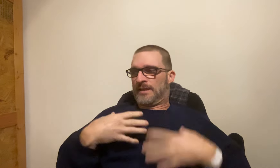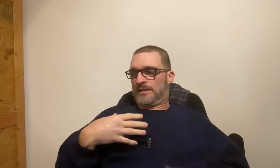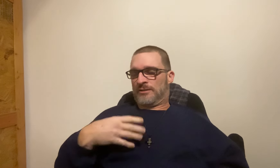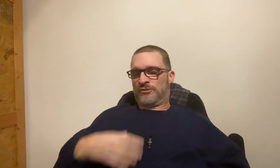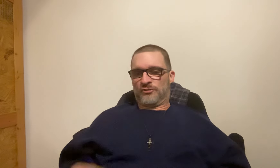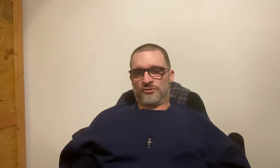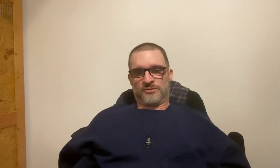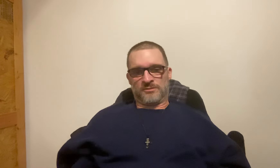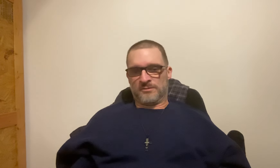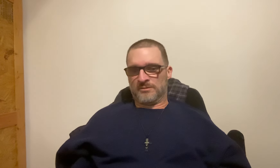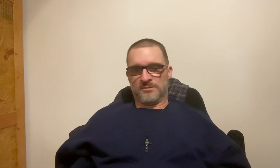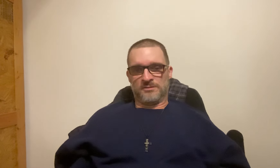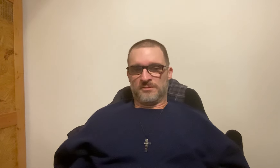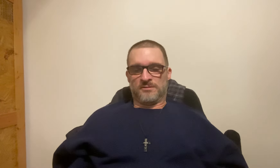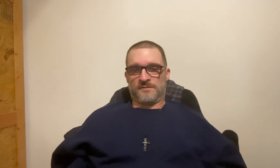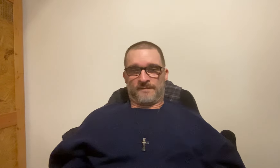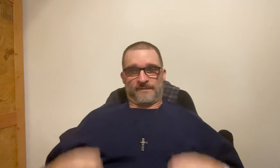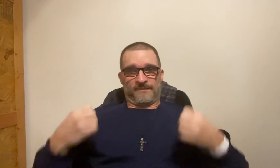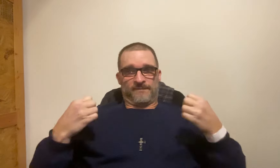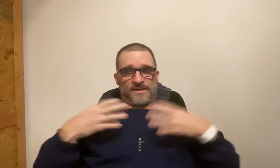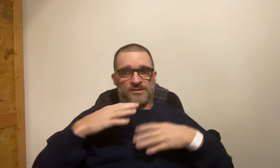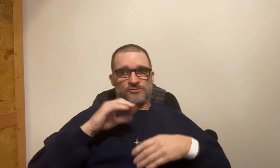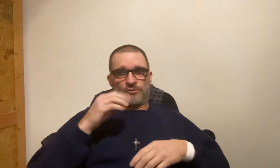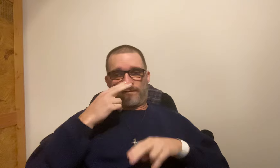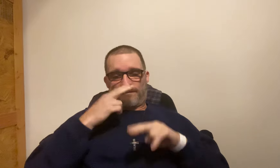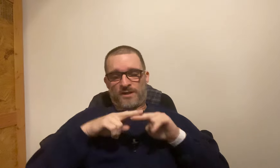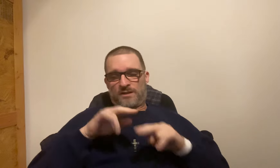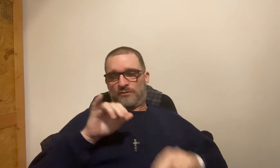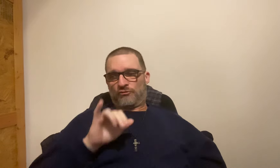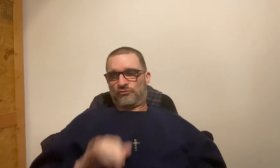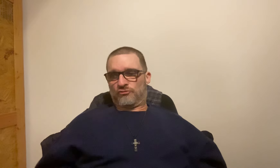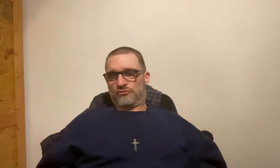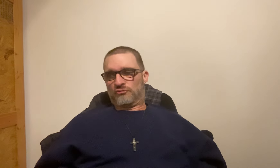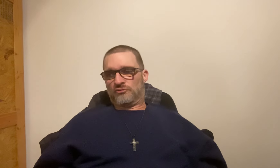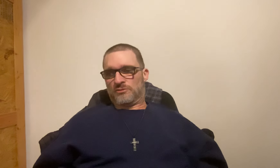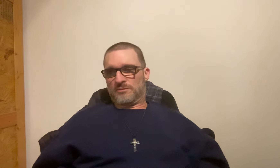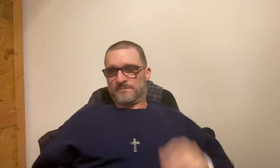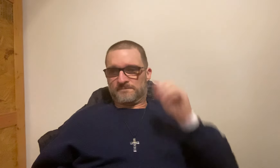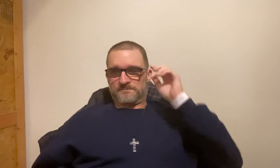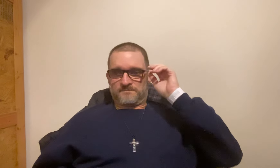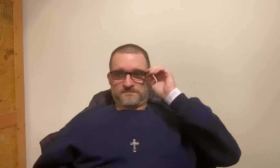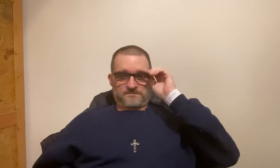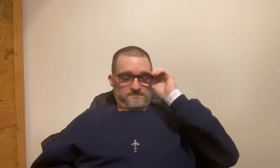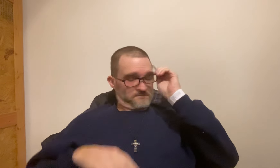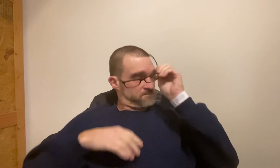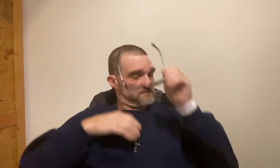Don't let the cancer beat your fear. Fear is no fun either.